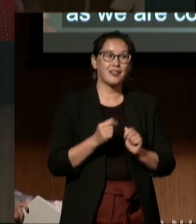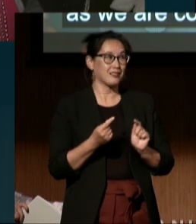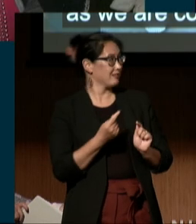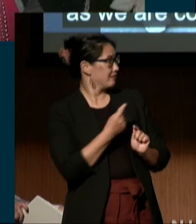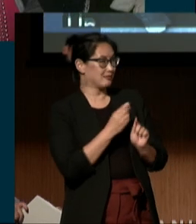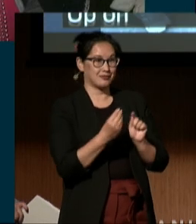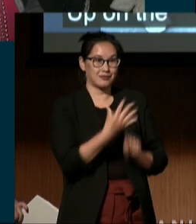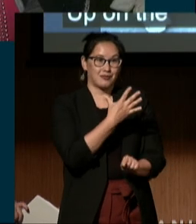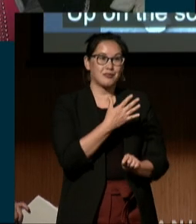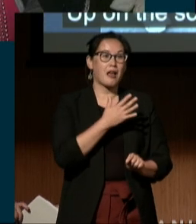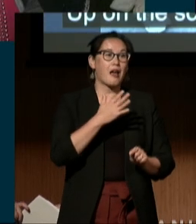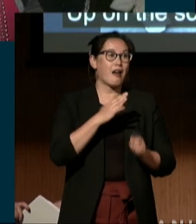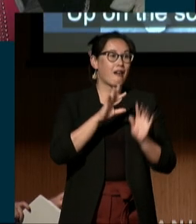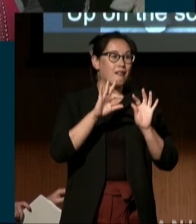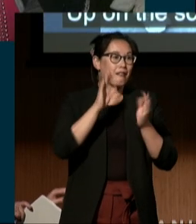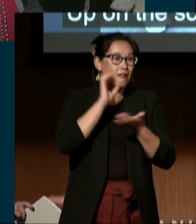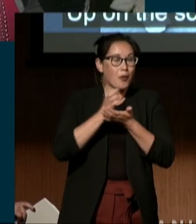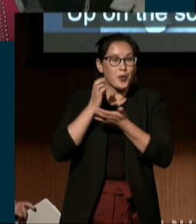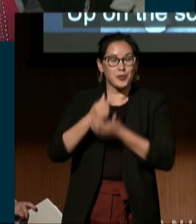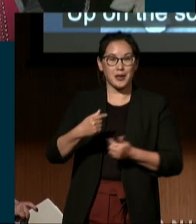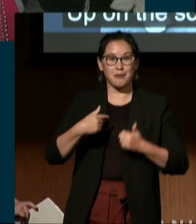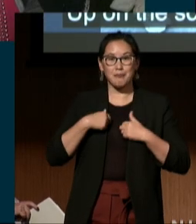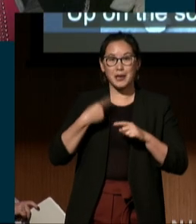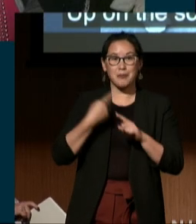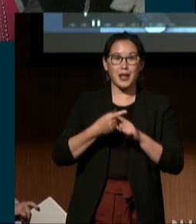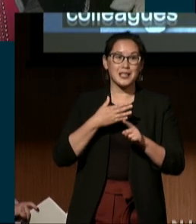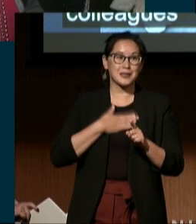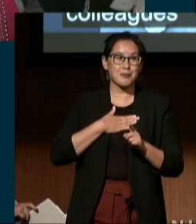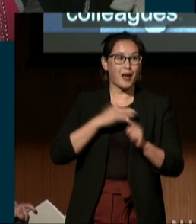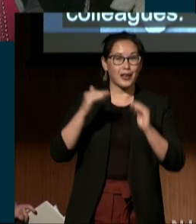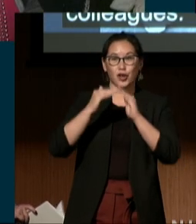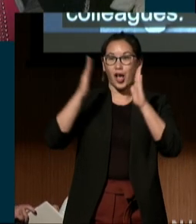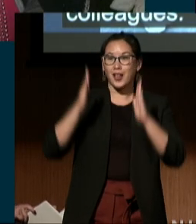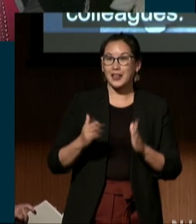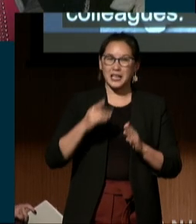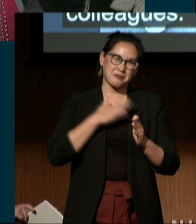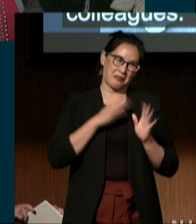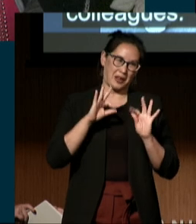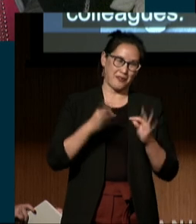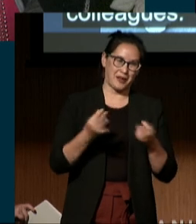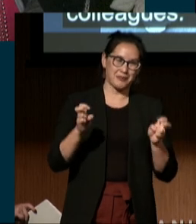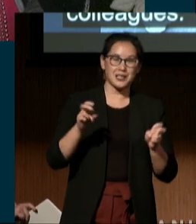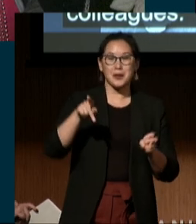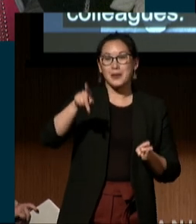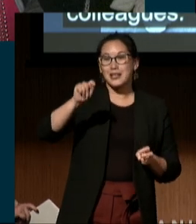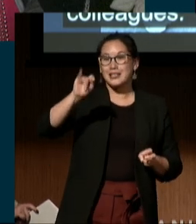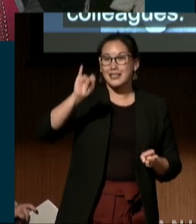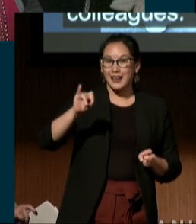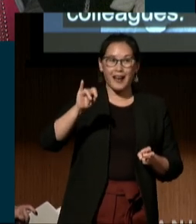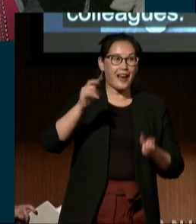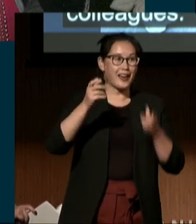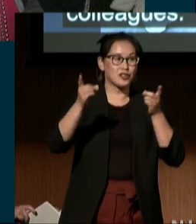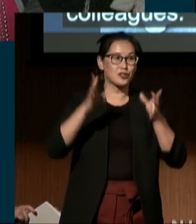with some of my colleagues, please wave or stand, our PTI Director Cheryl Theis...